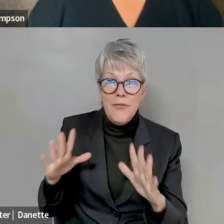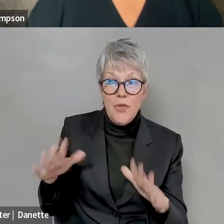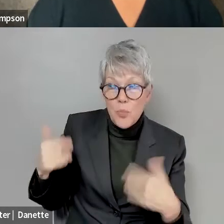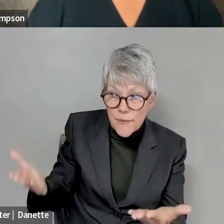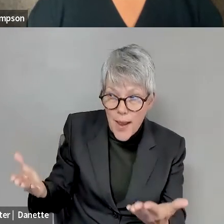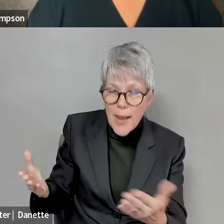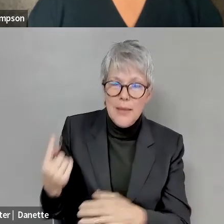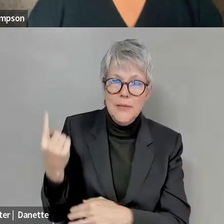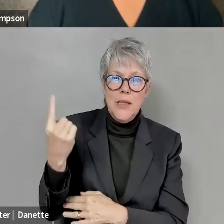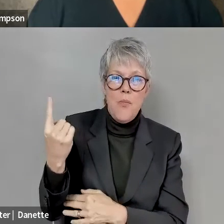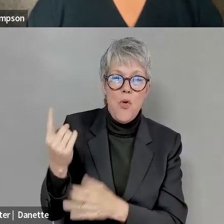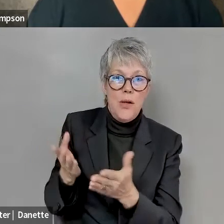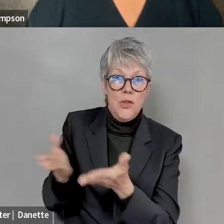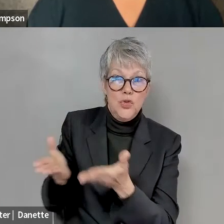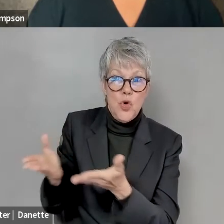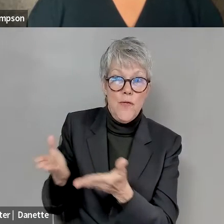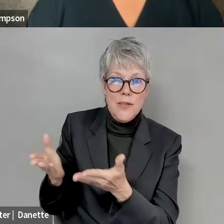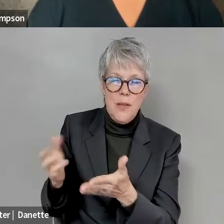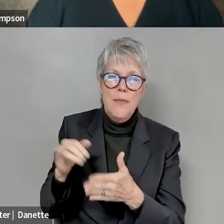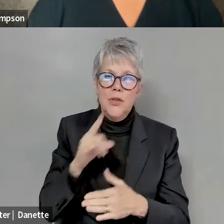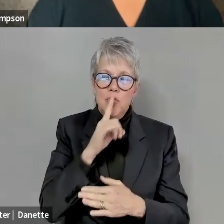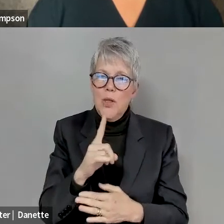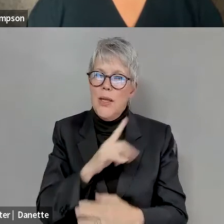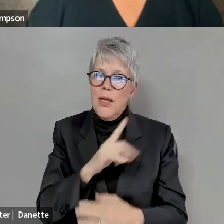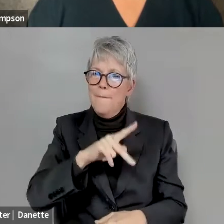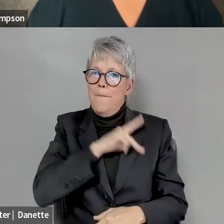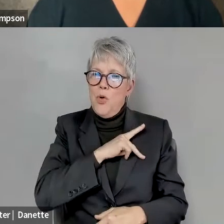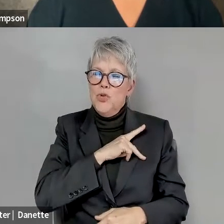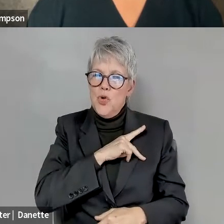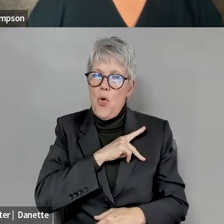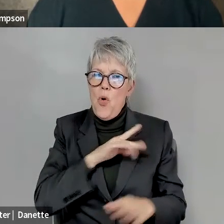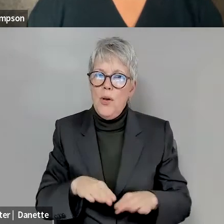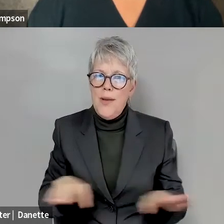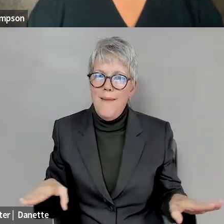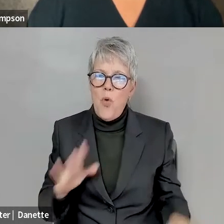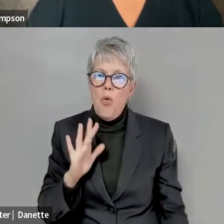Michael Smith: It hits at a personal level. It's. Michael Smith: I don't think that